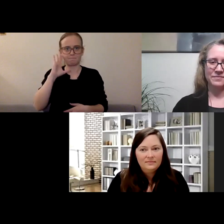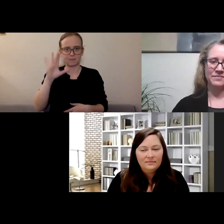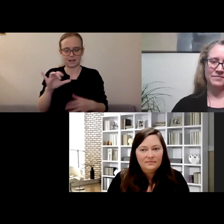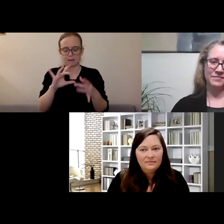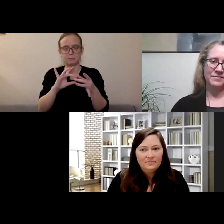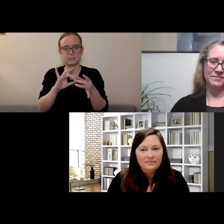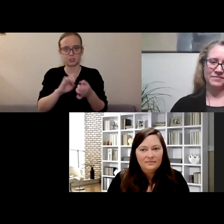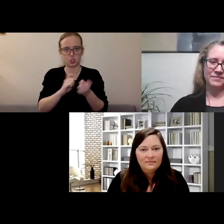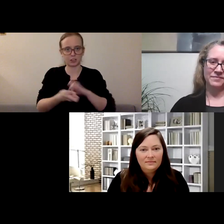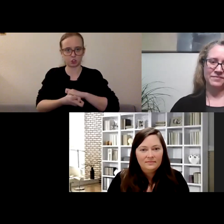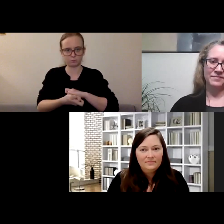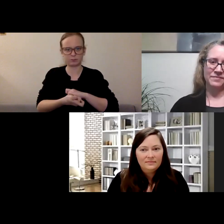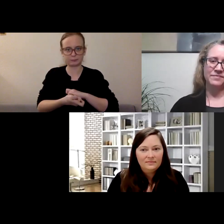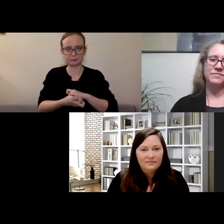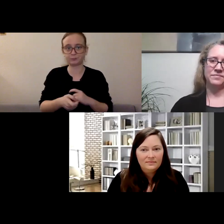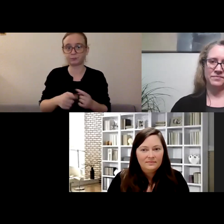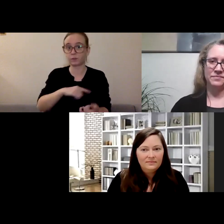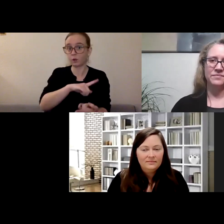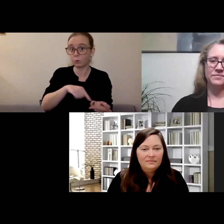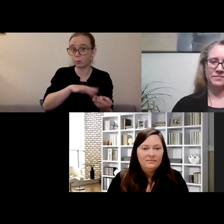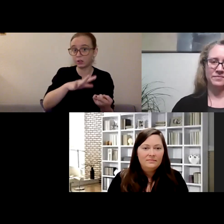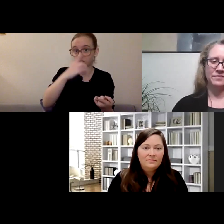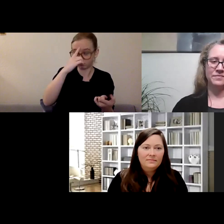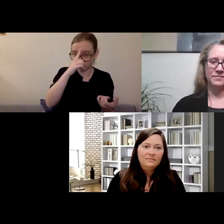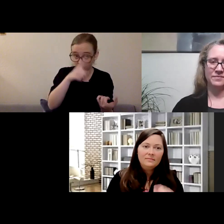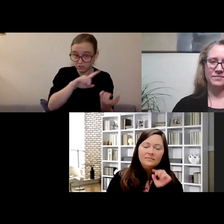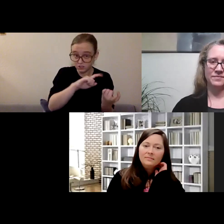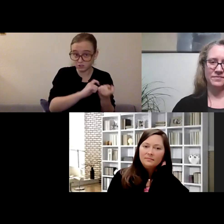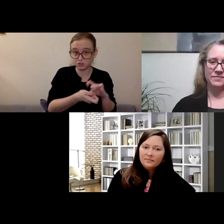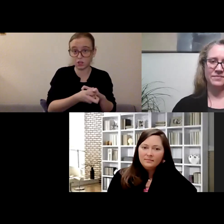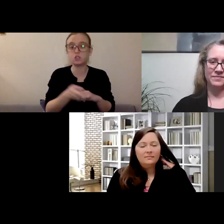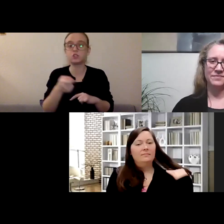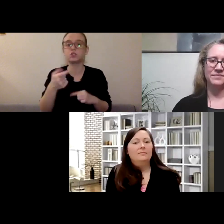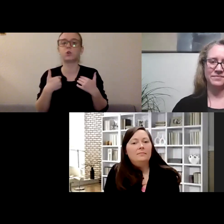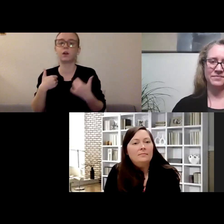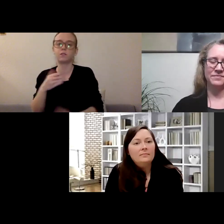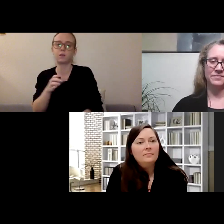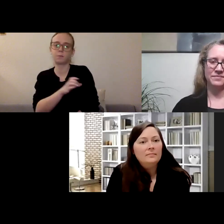you have the power to change your feelings. And that's a way to care for yourself to decide,